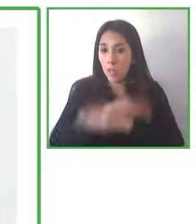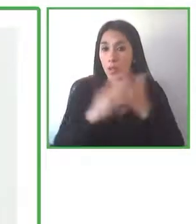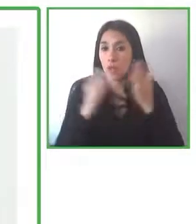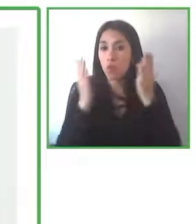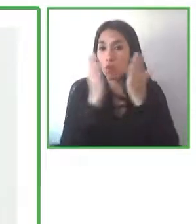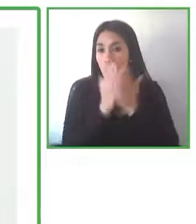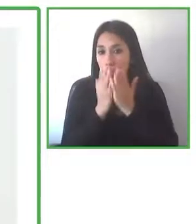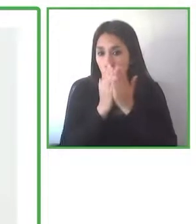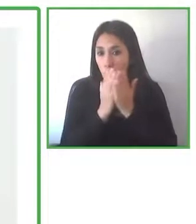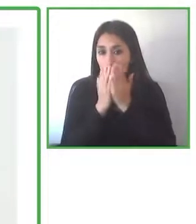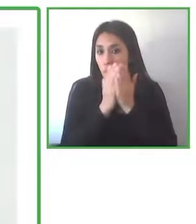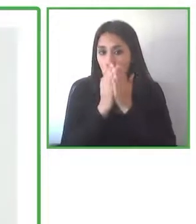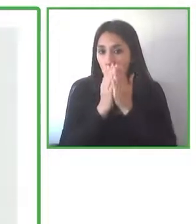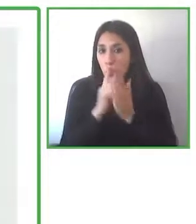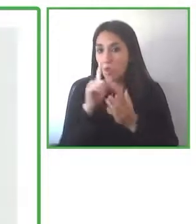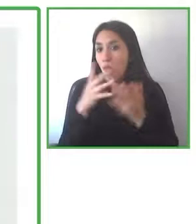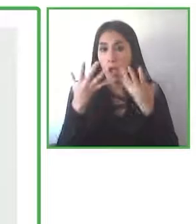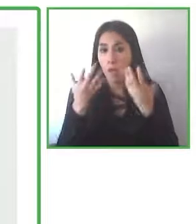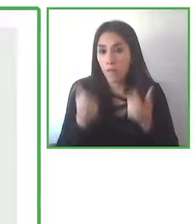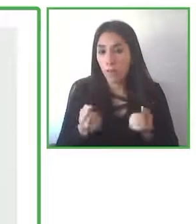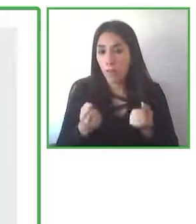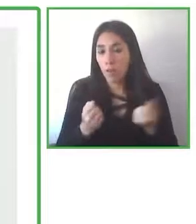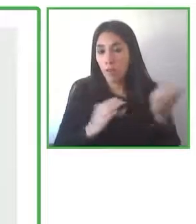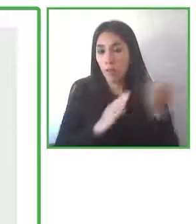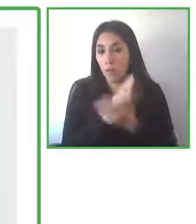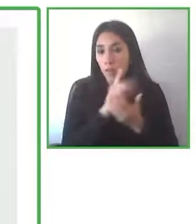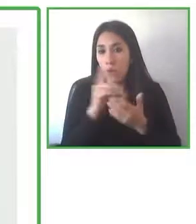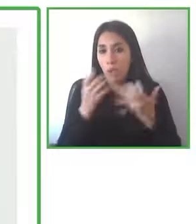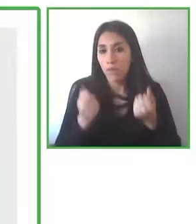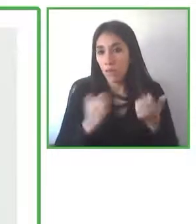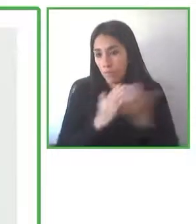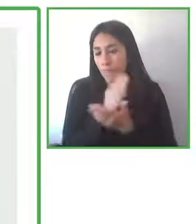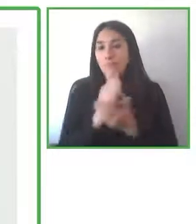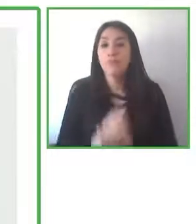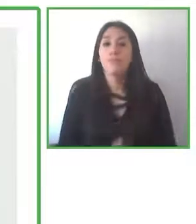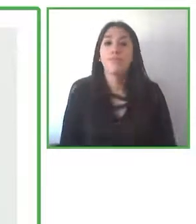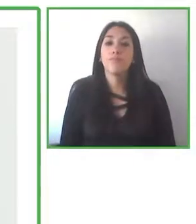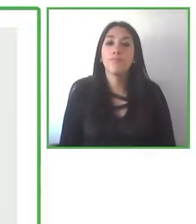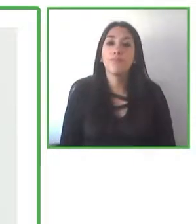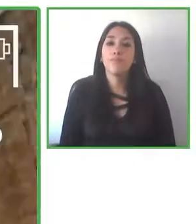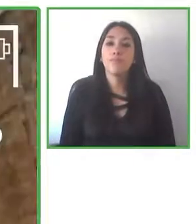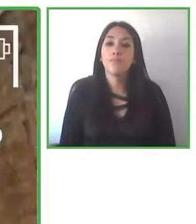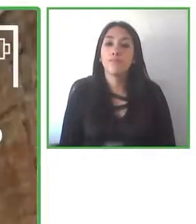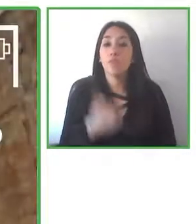students with disabilities don't have the same access to information primarily in terms